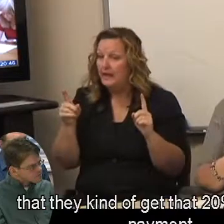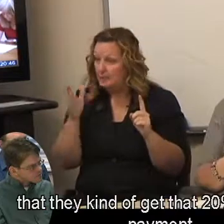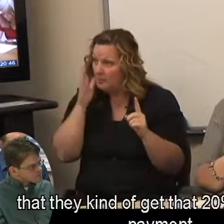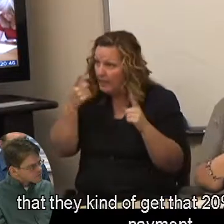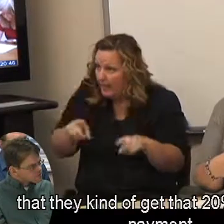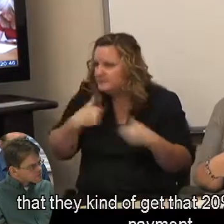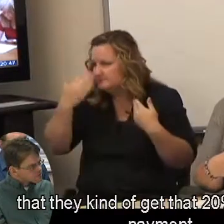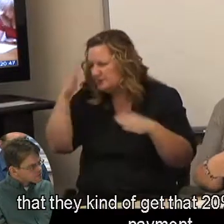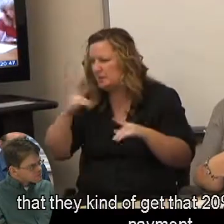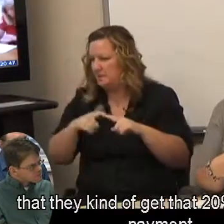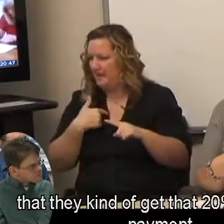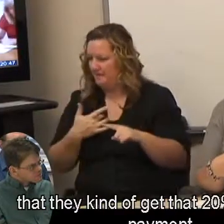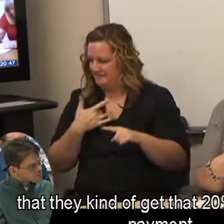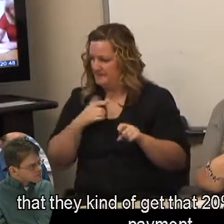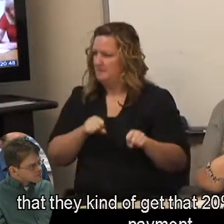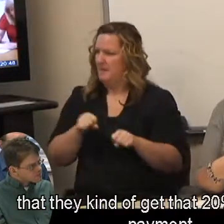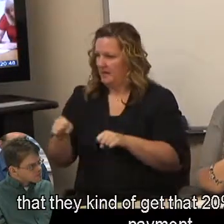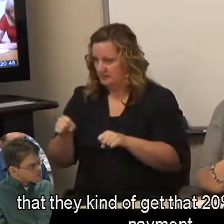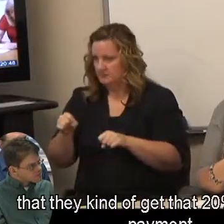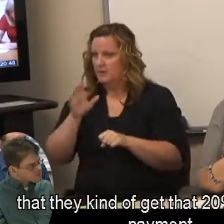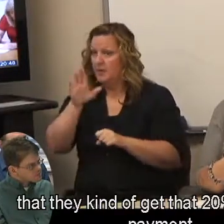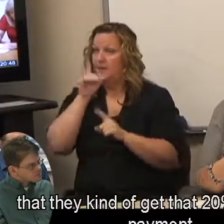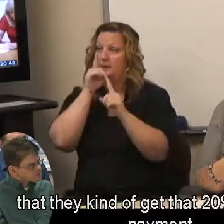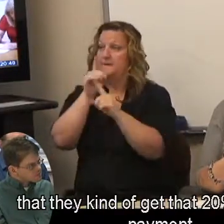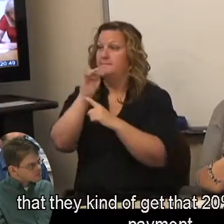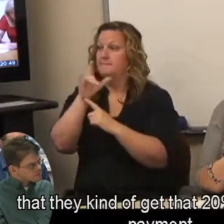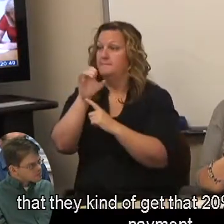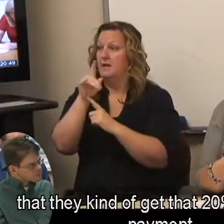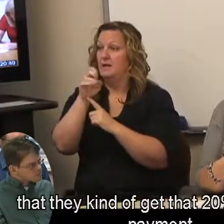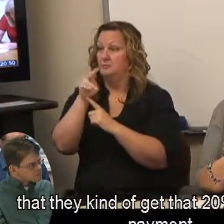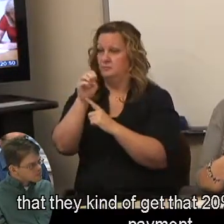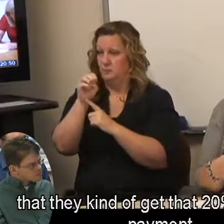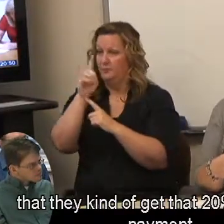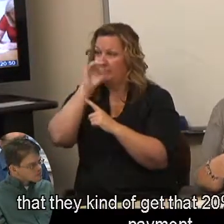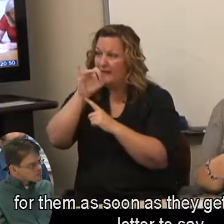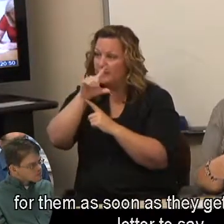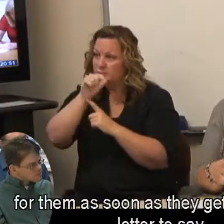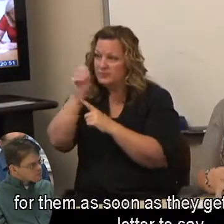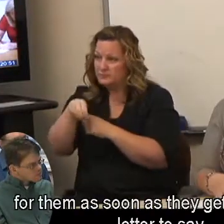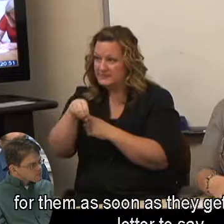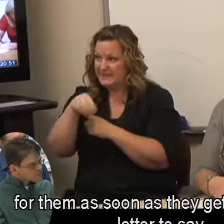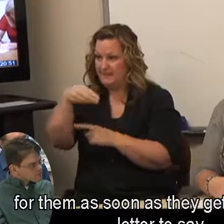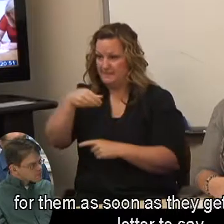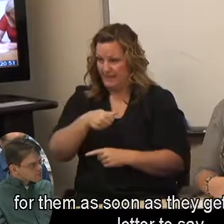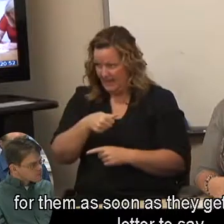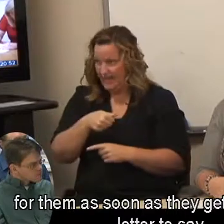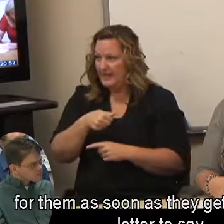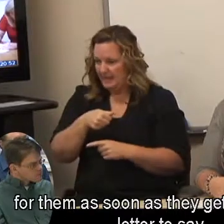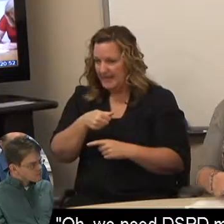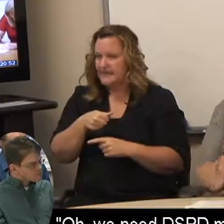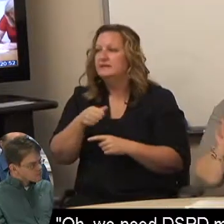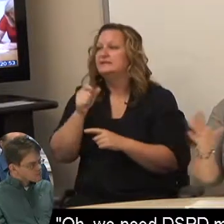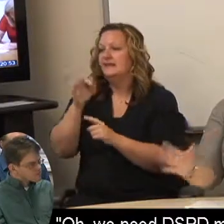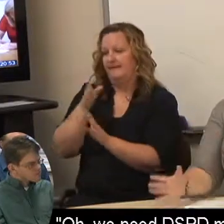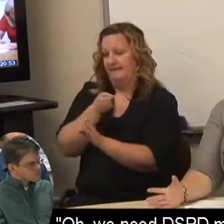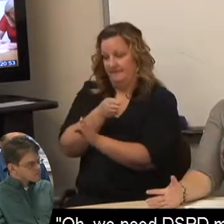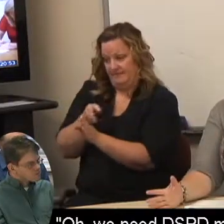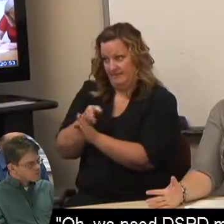that they kind of get that 20% milestone payment, for them as soon as they get that 90 day letter to say, "Oh, we need DSPD money,"